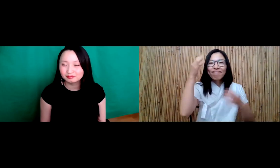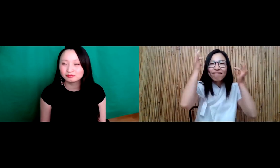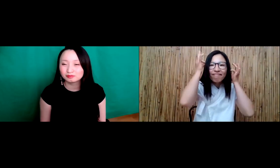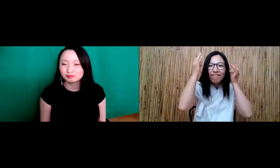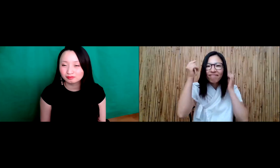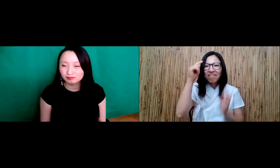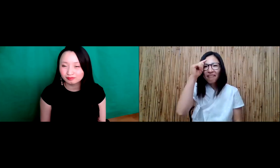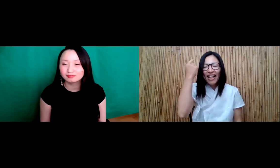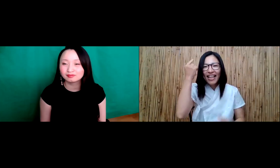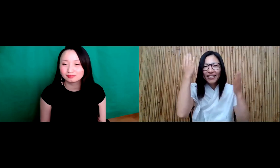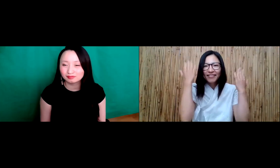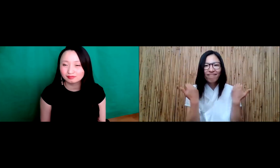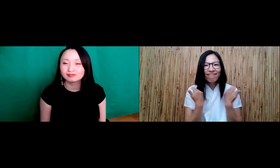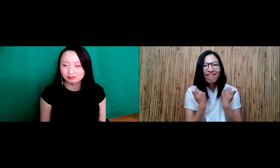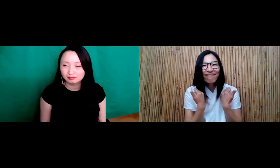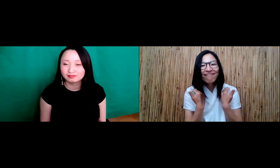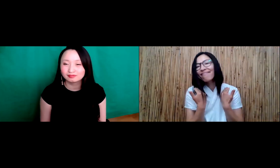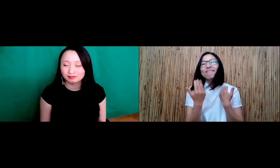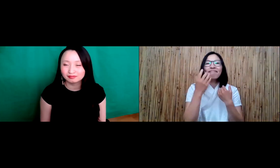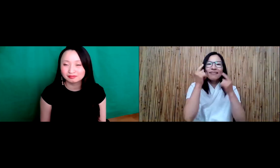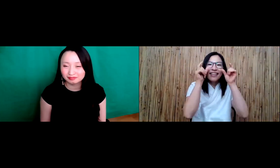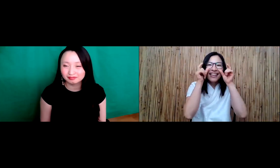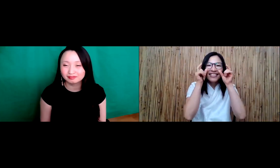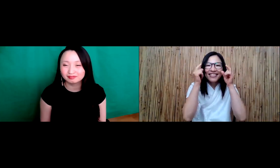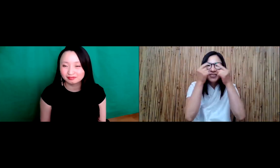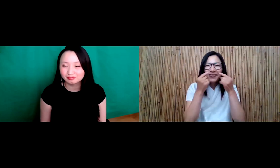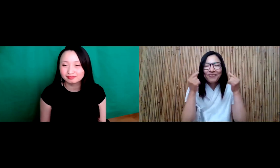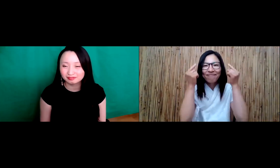little hard to see. I have black hair that comes down to my shoulders